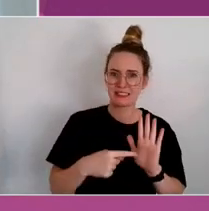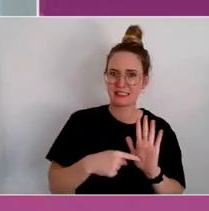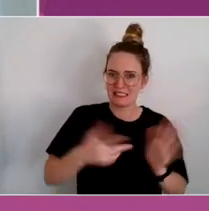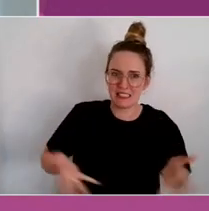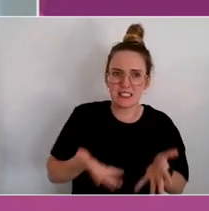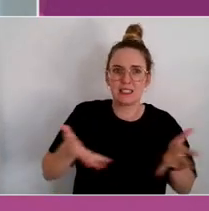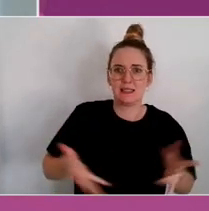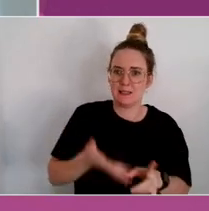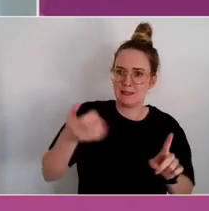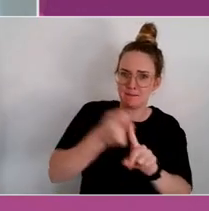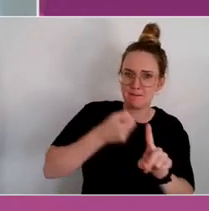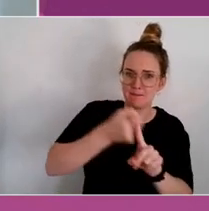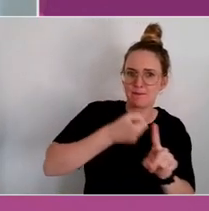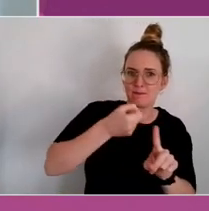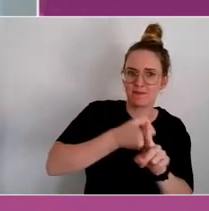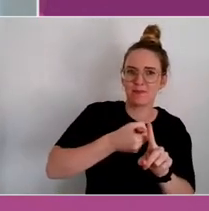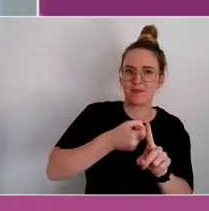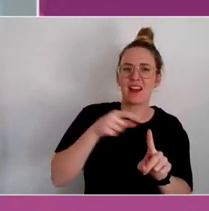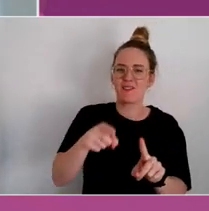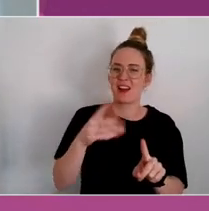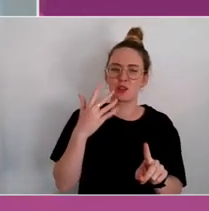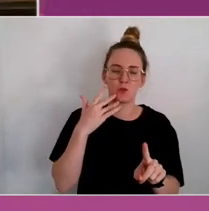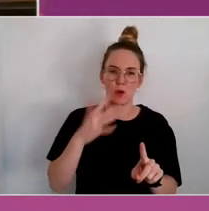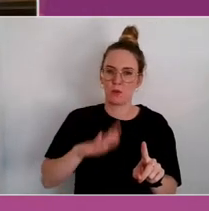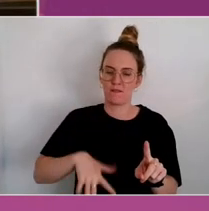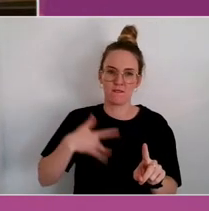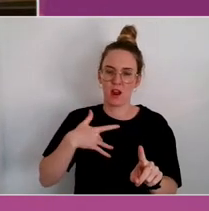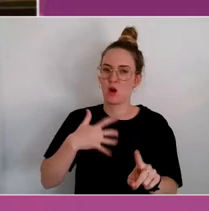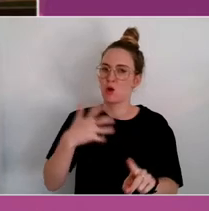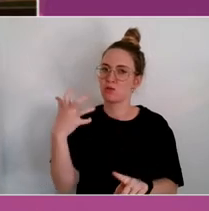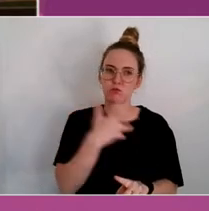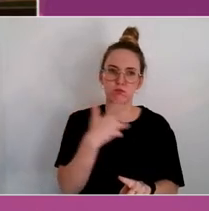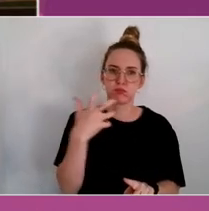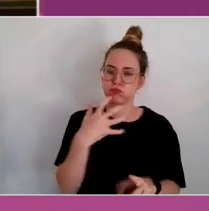And that's when the rubber really hit the road in the relationship.